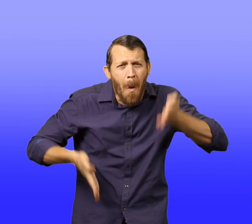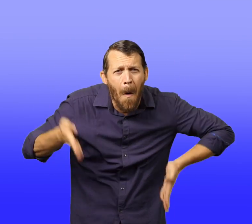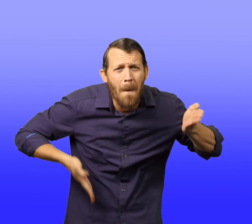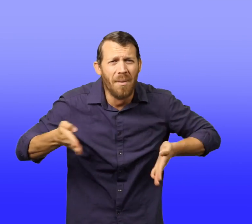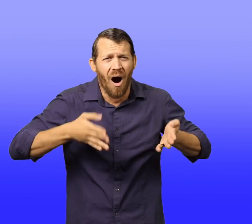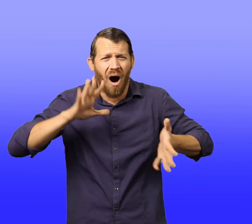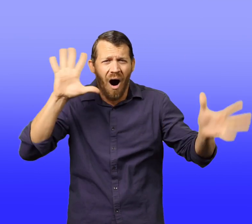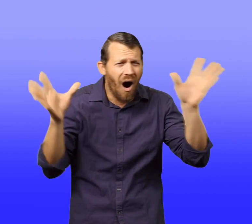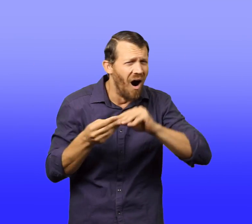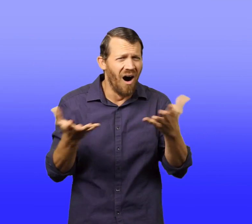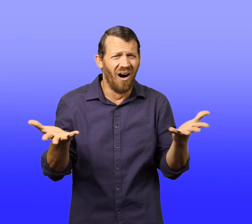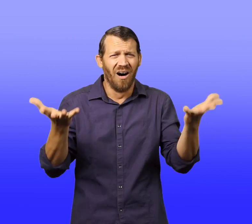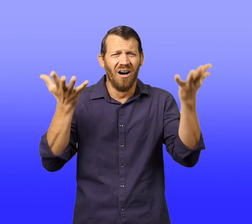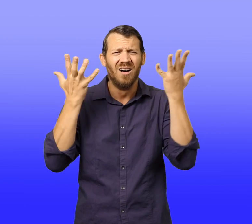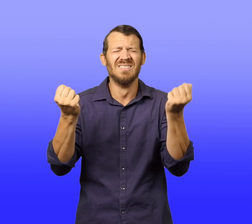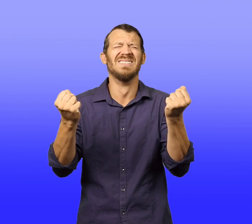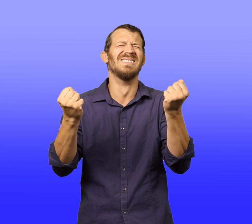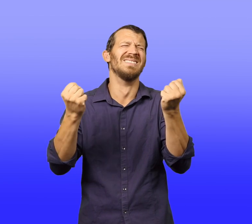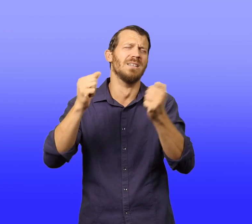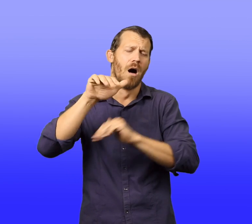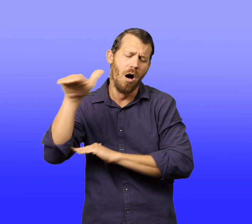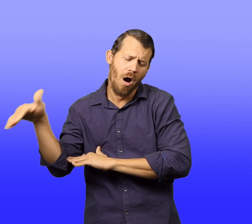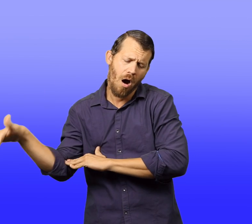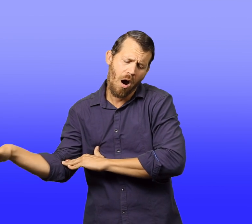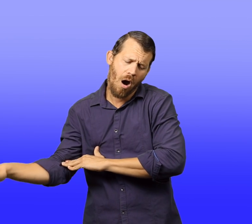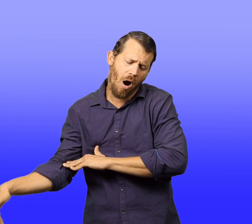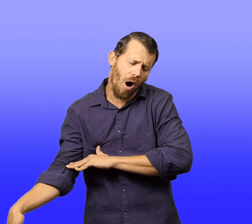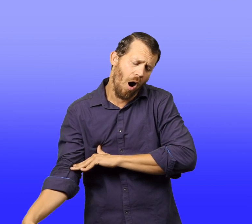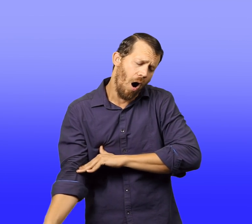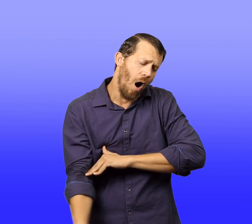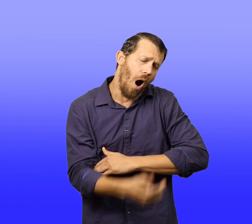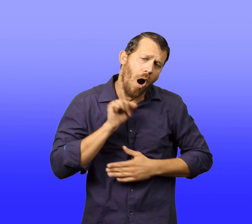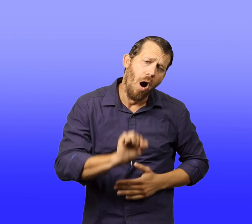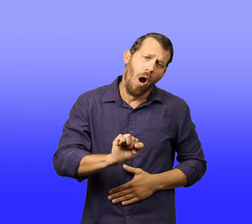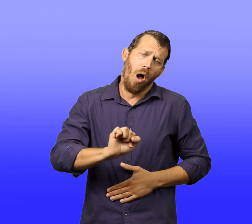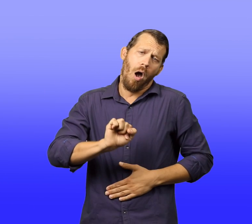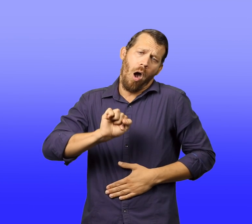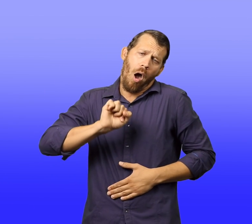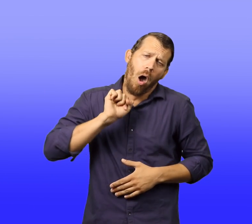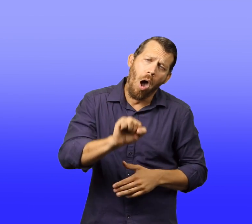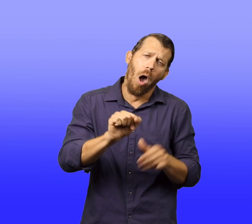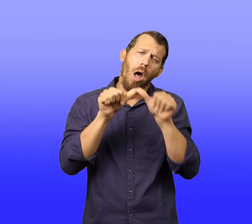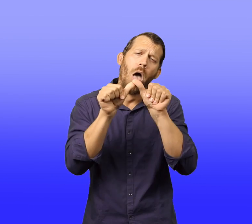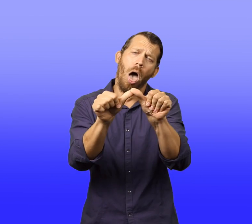The honking continued into the night until finally one by one the cars became quiet